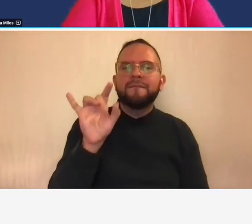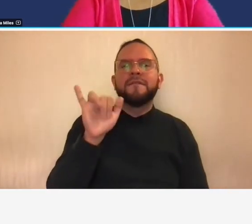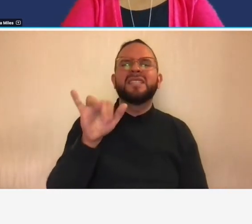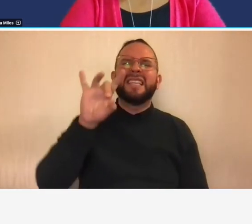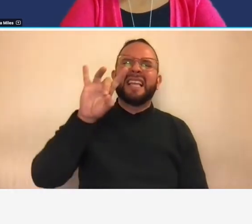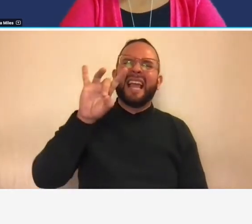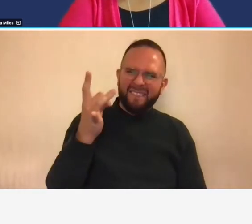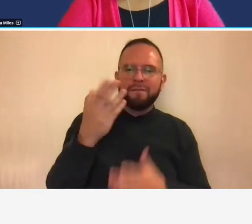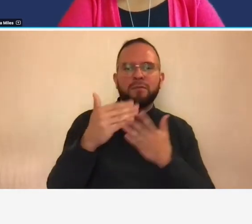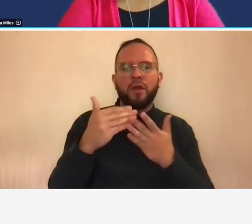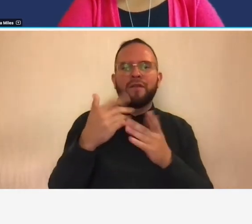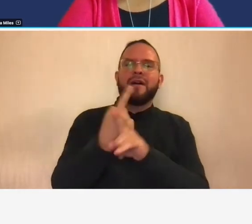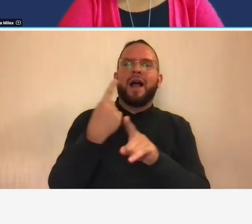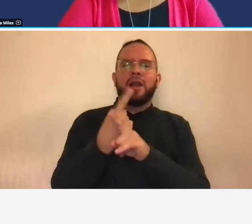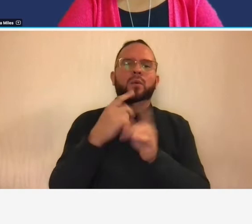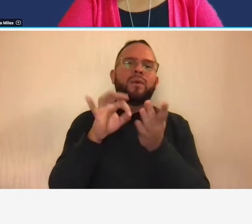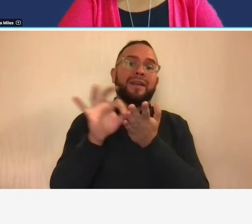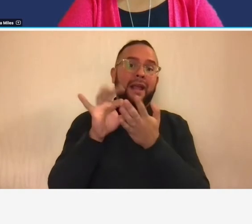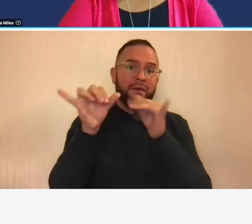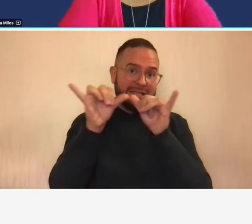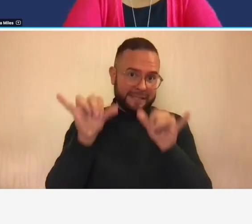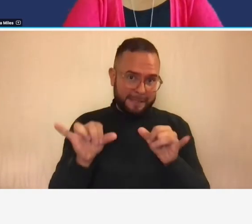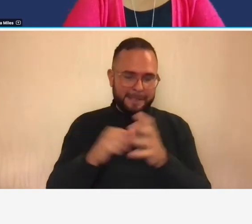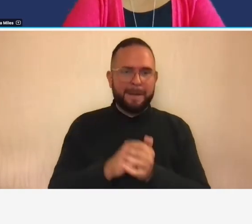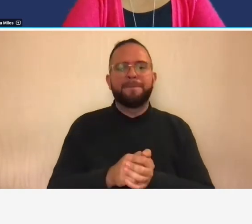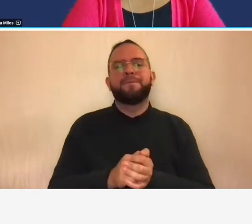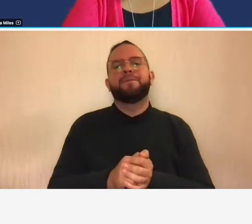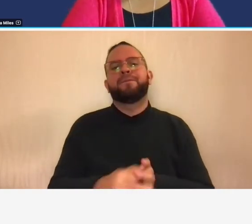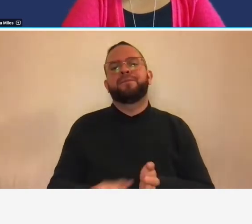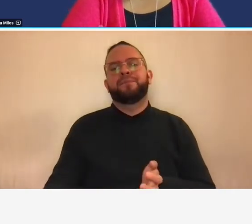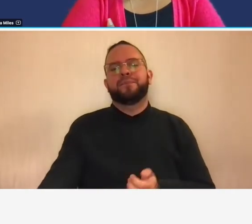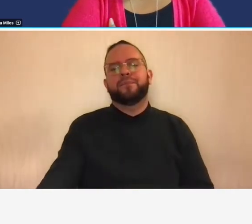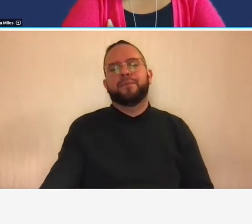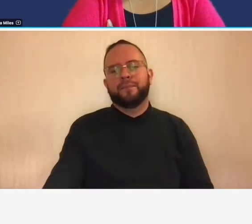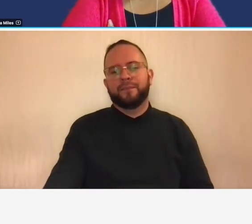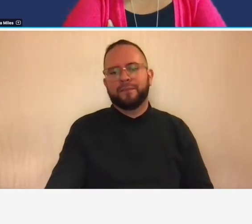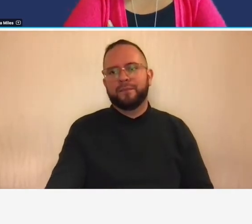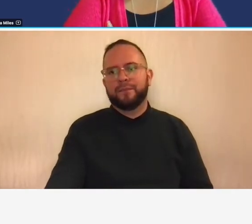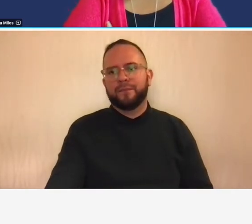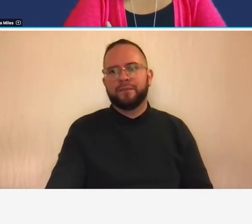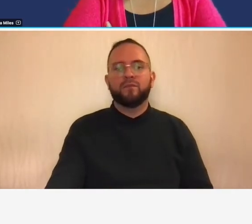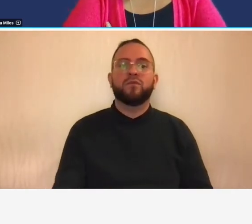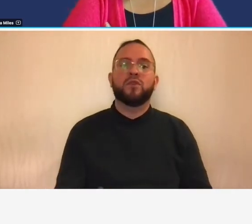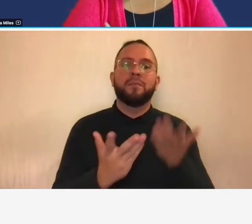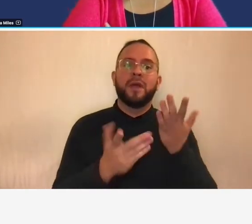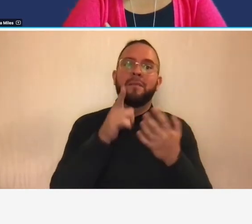system so you're doing business with uh the district department of transportation your